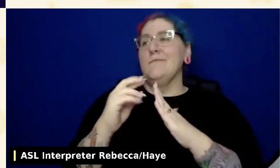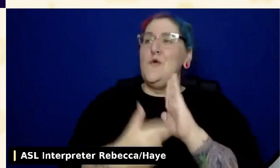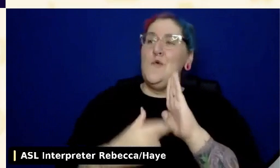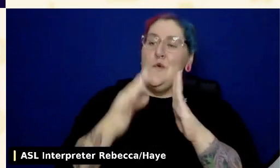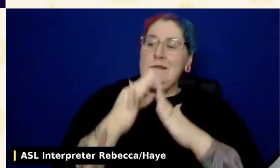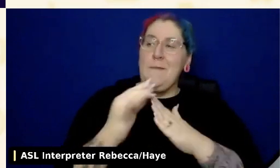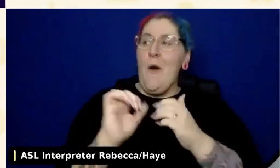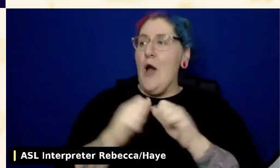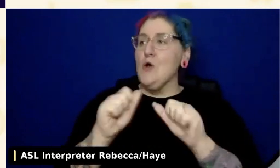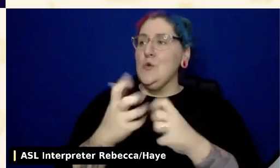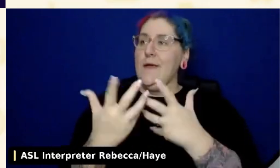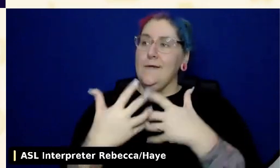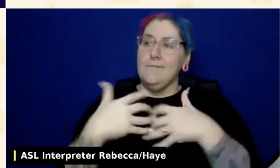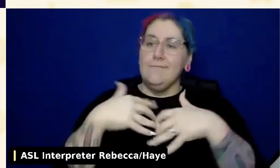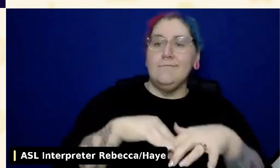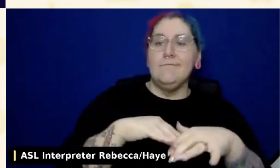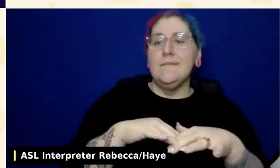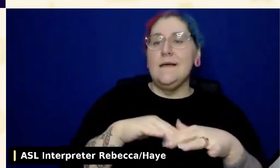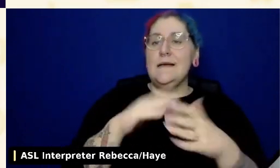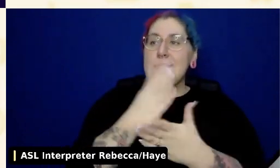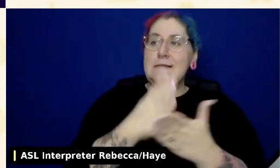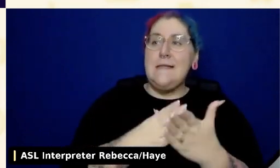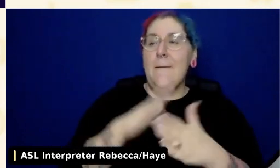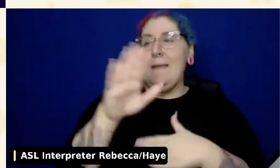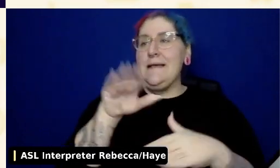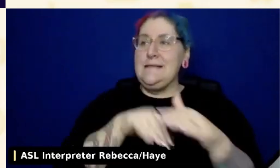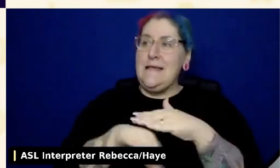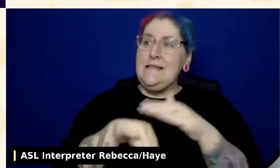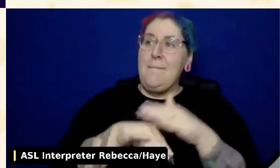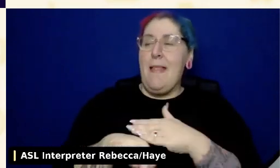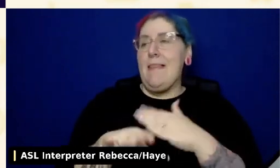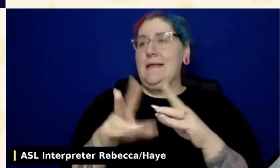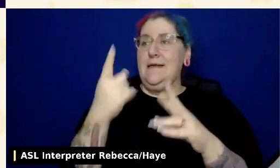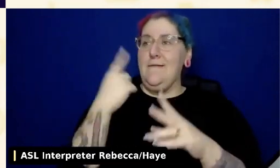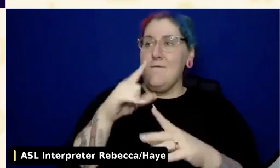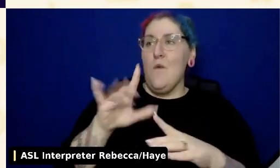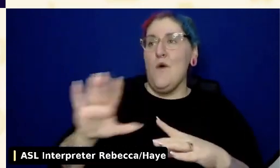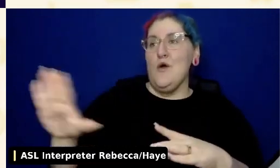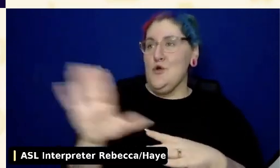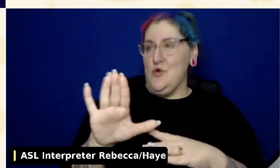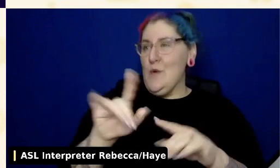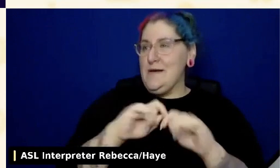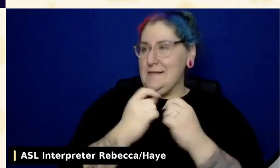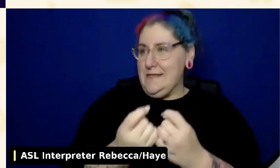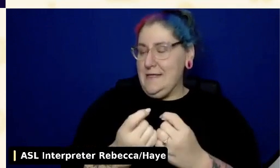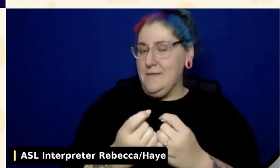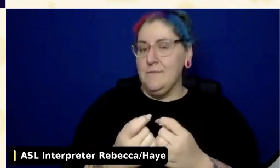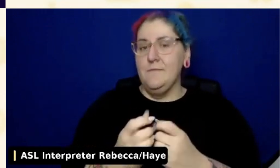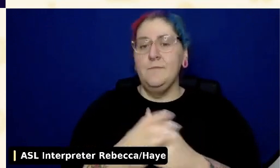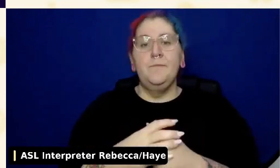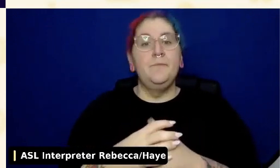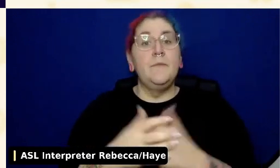Most of all, you really always want to be communicating. Try to create a dedicated space such as a Slack channel